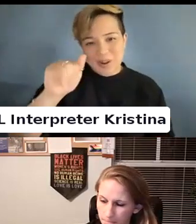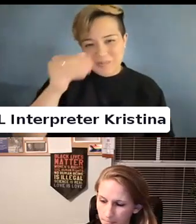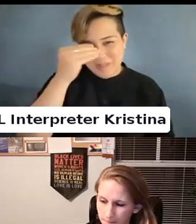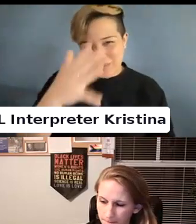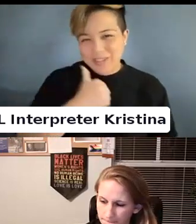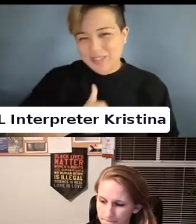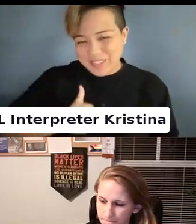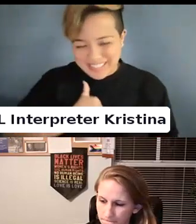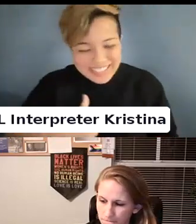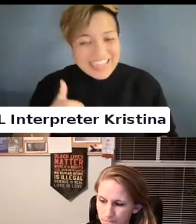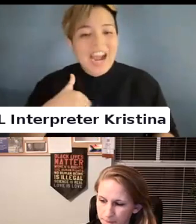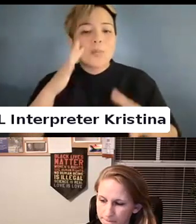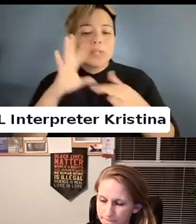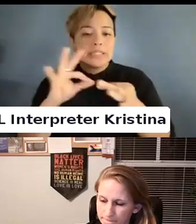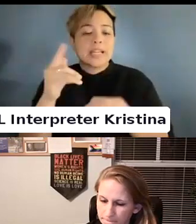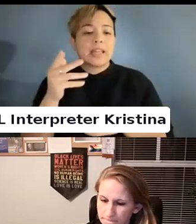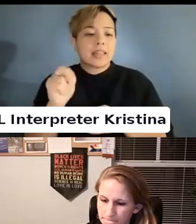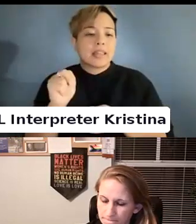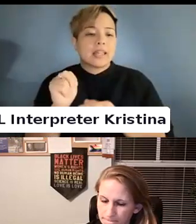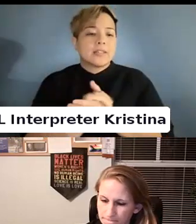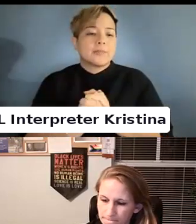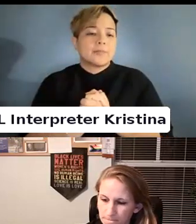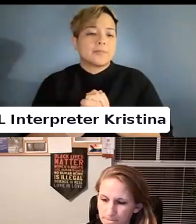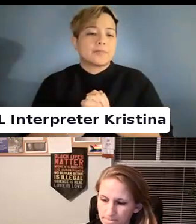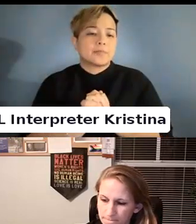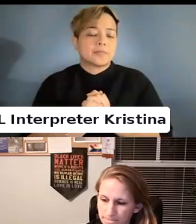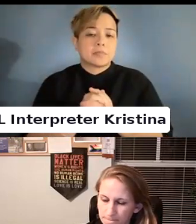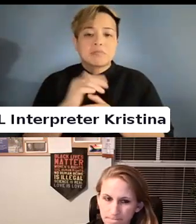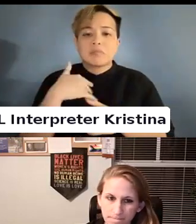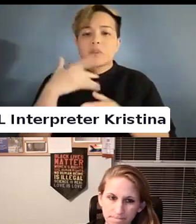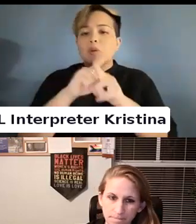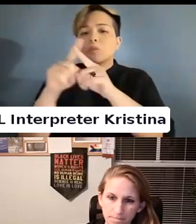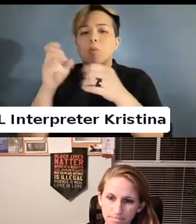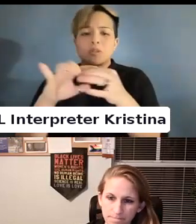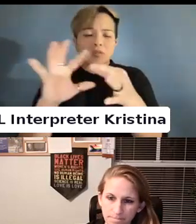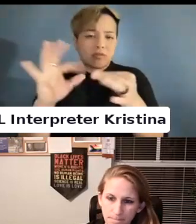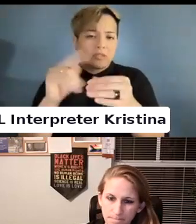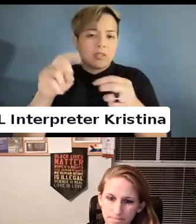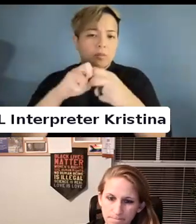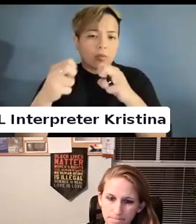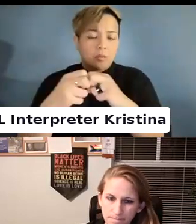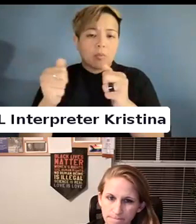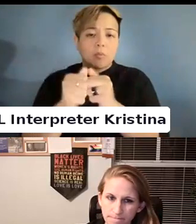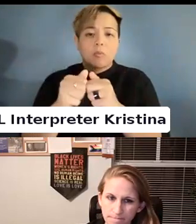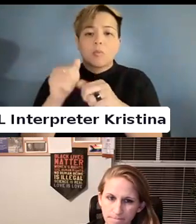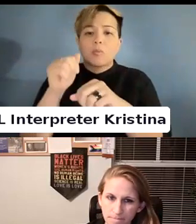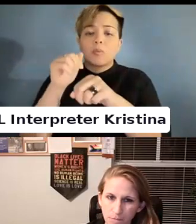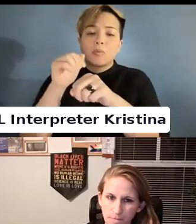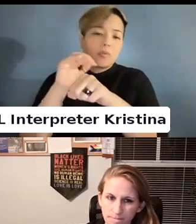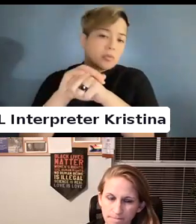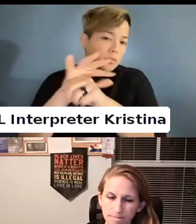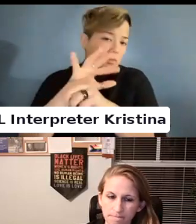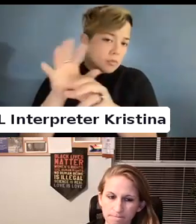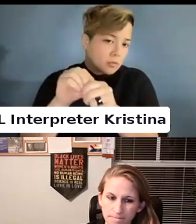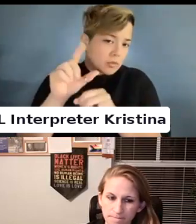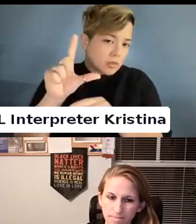I would say I also want to attest to the problem of within the LGBT Q community.